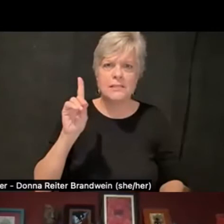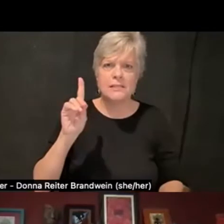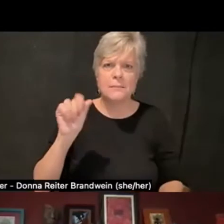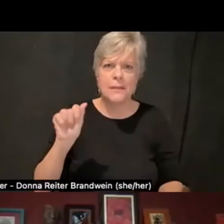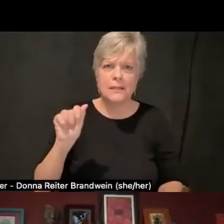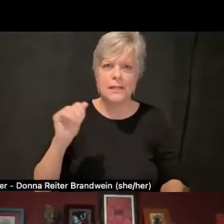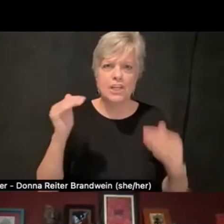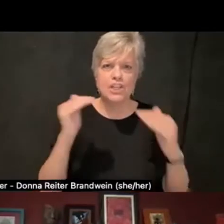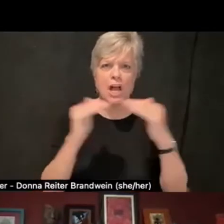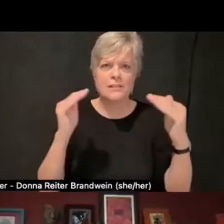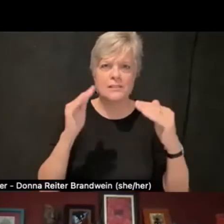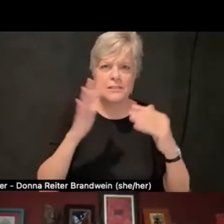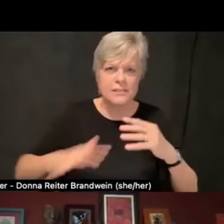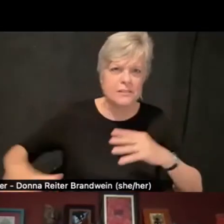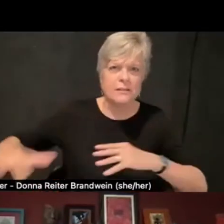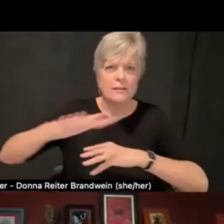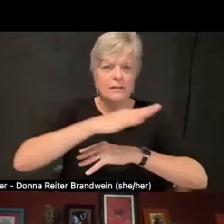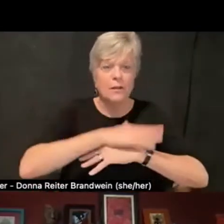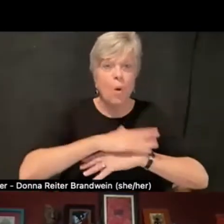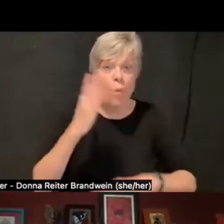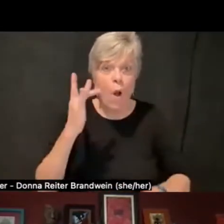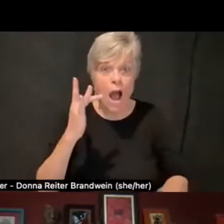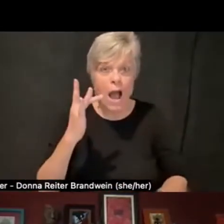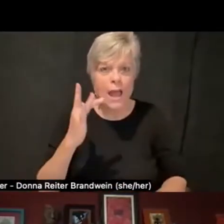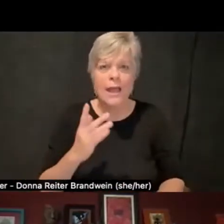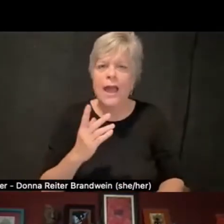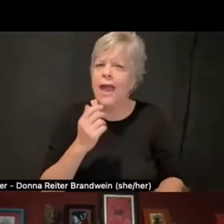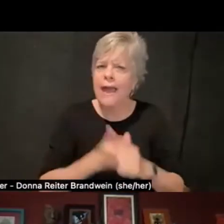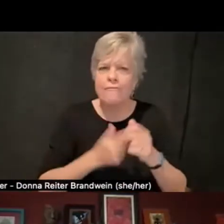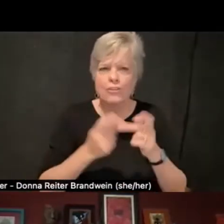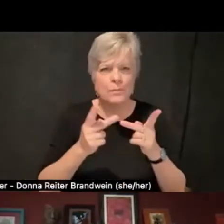because no two places are the same.